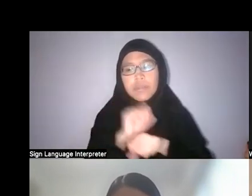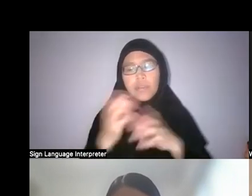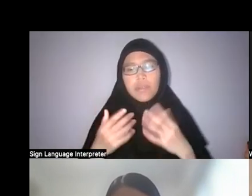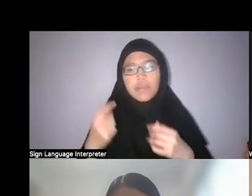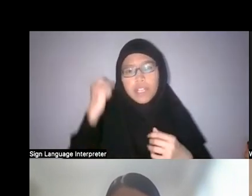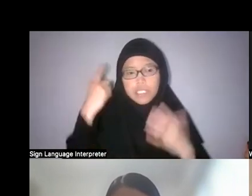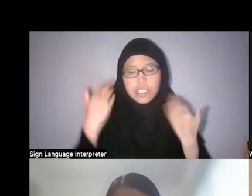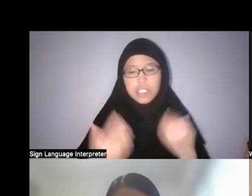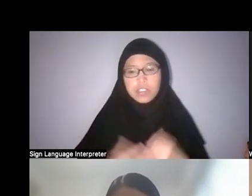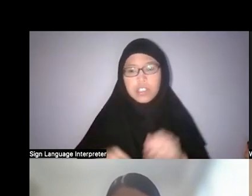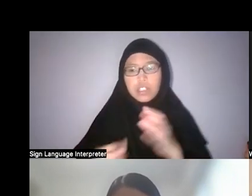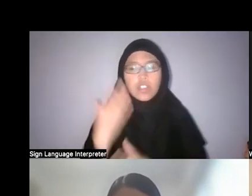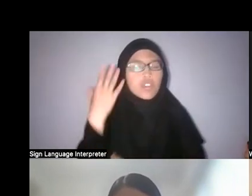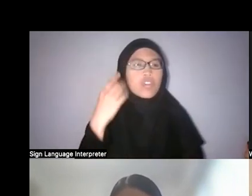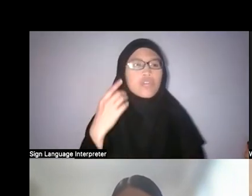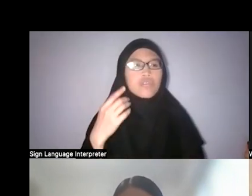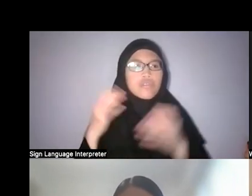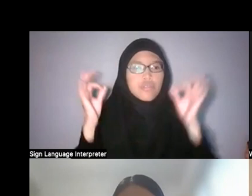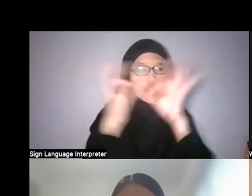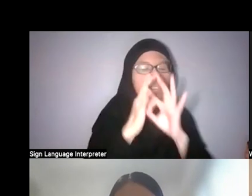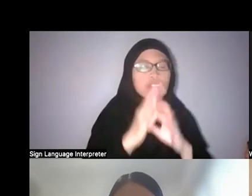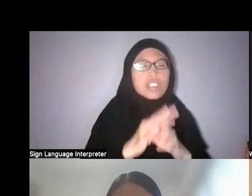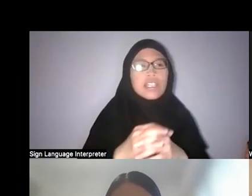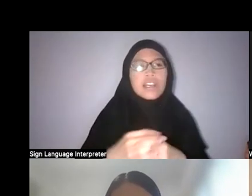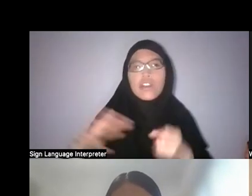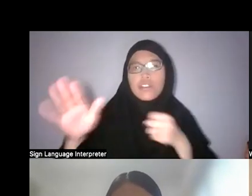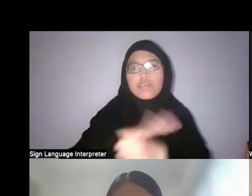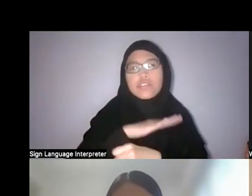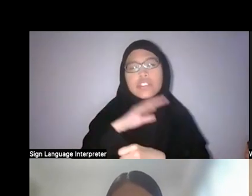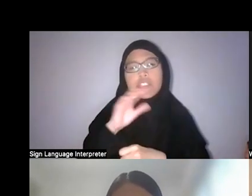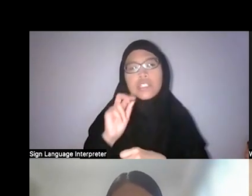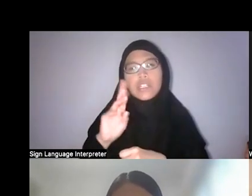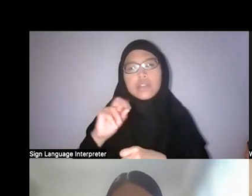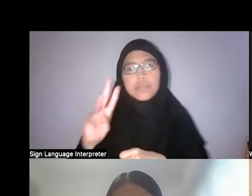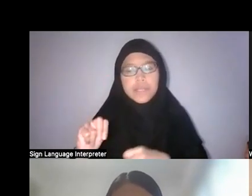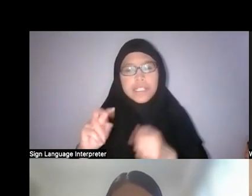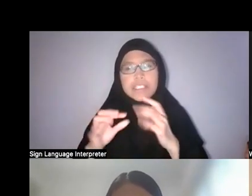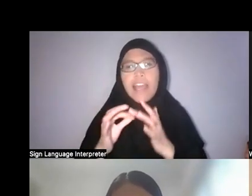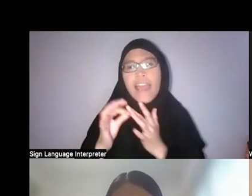growth-oriented, fully urban (except for some pockets) and really hyper modern,